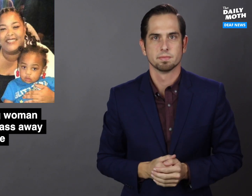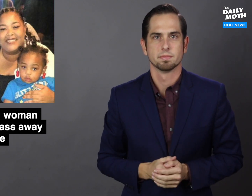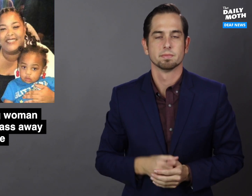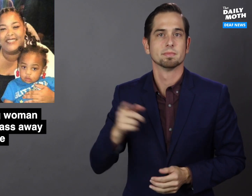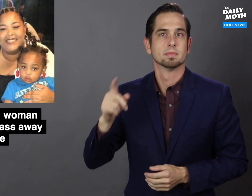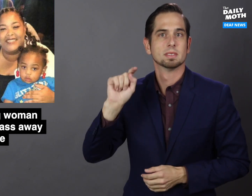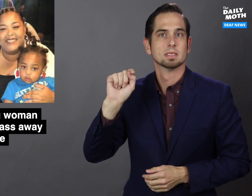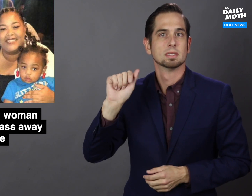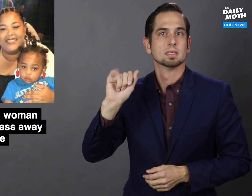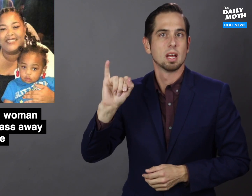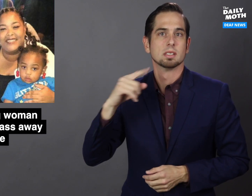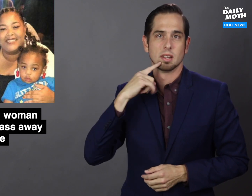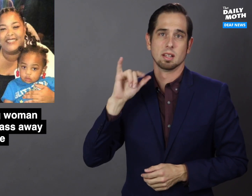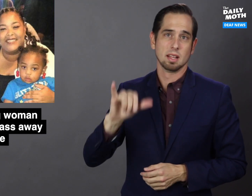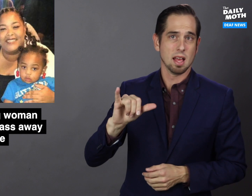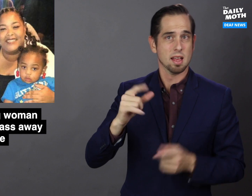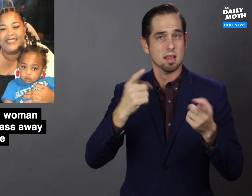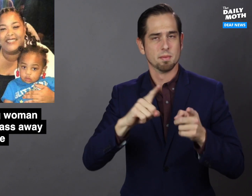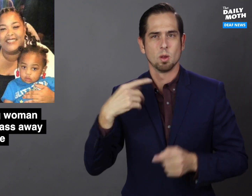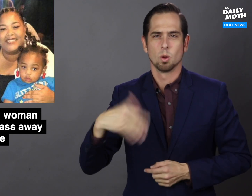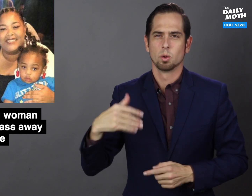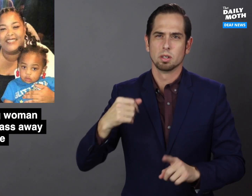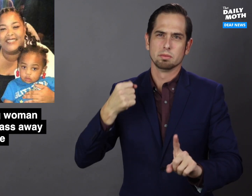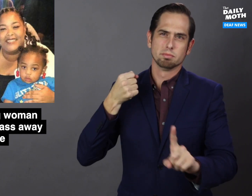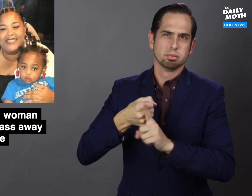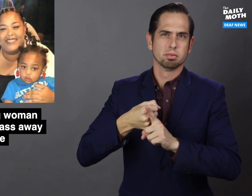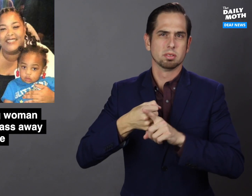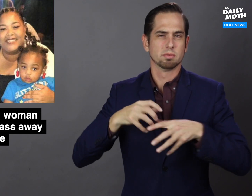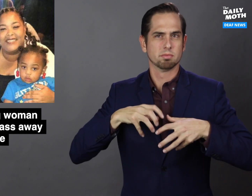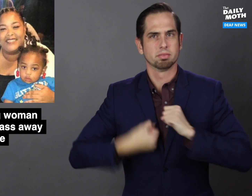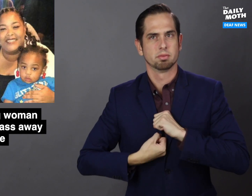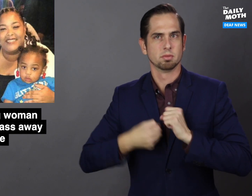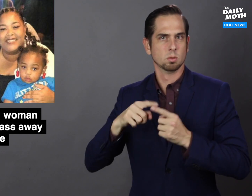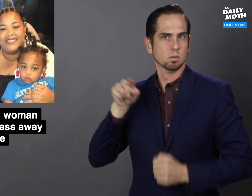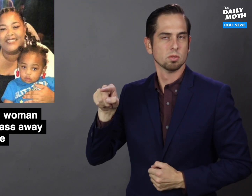Tai said this was very devastating